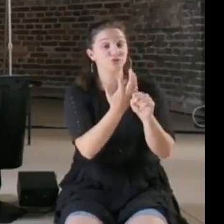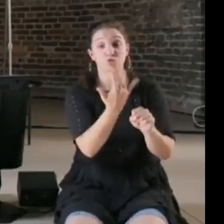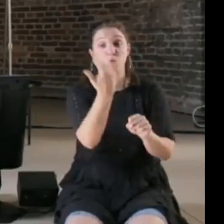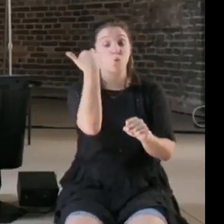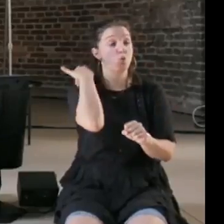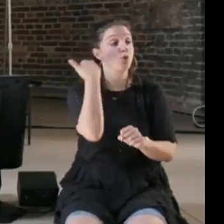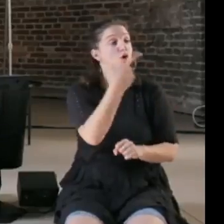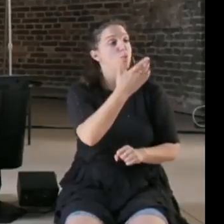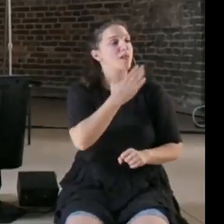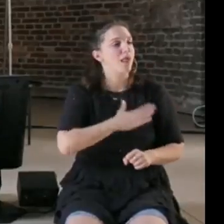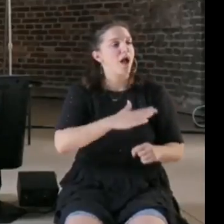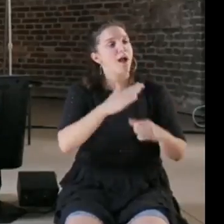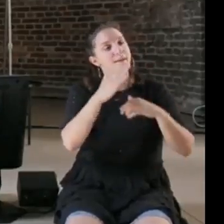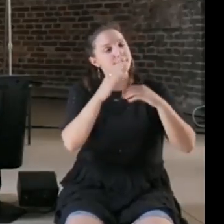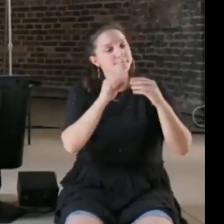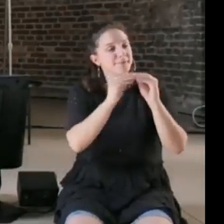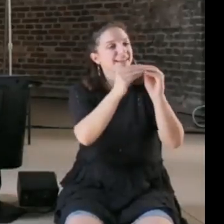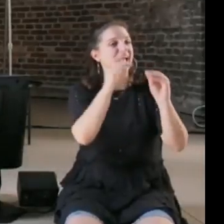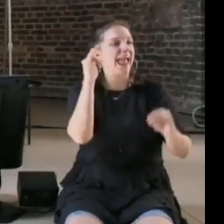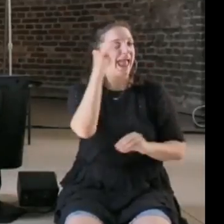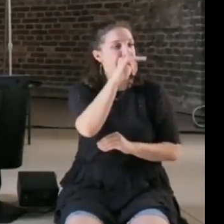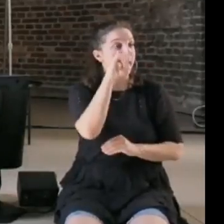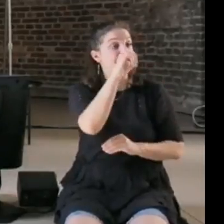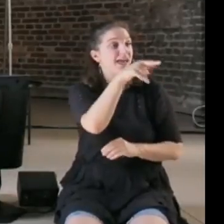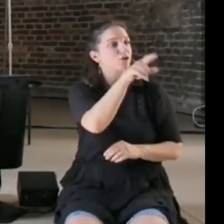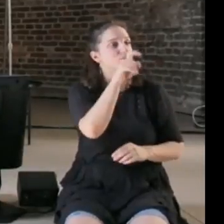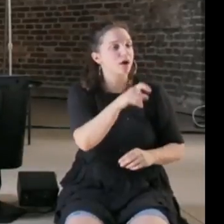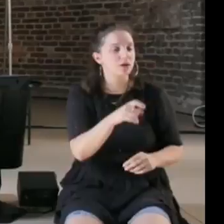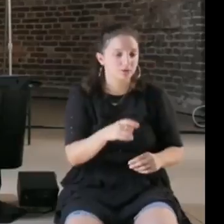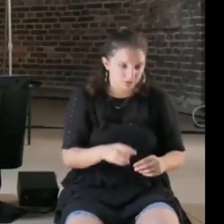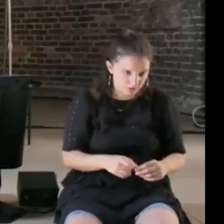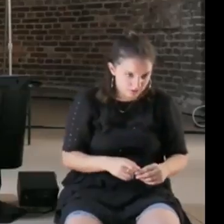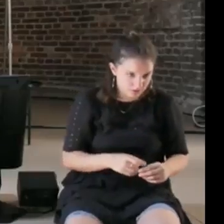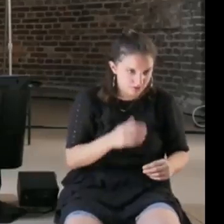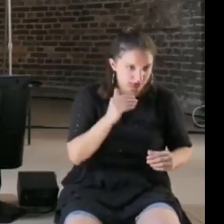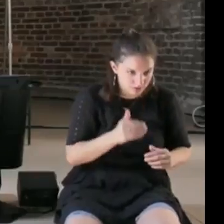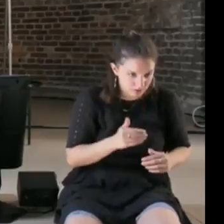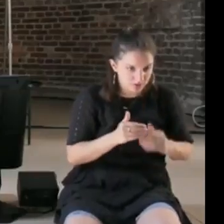of expertise because you have to basically learn everything from scratch and you have